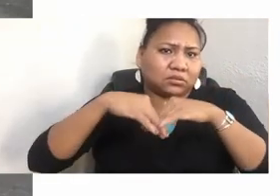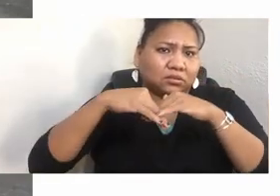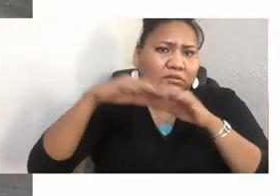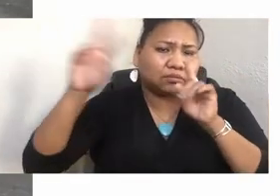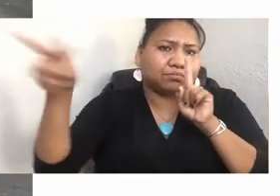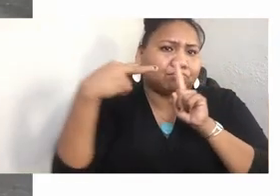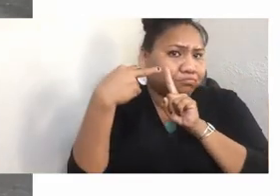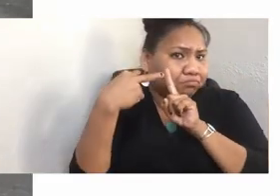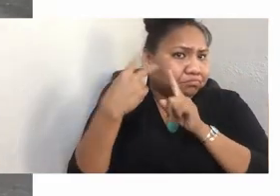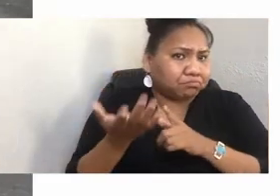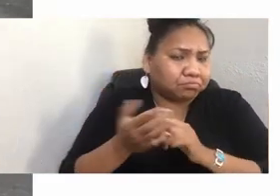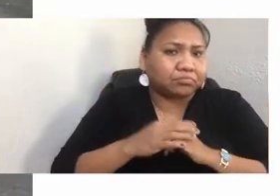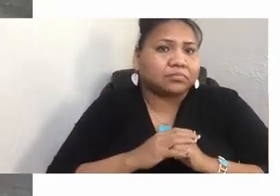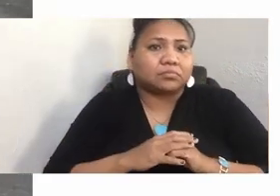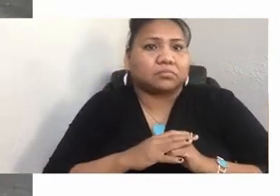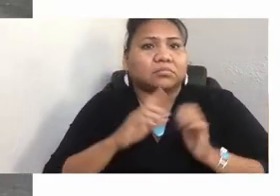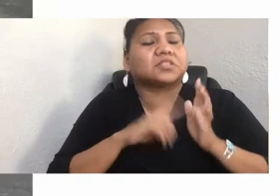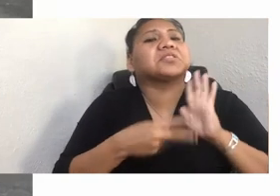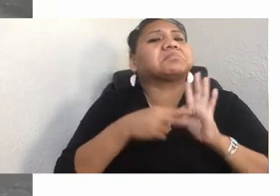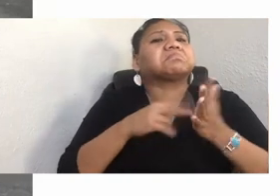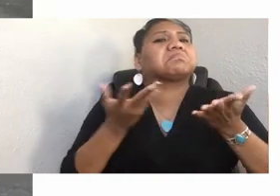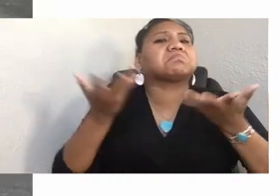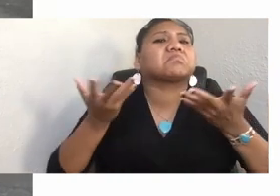to be who we are in our own language,